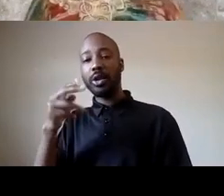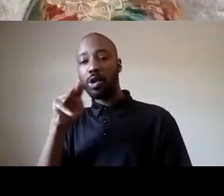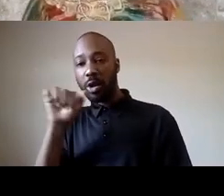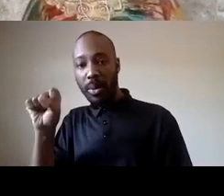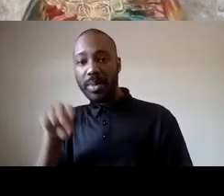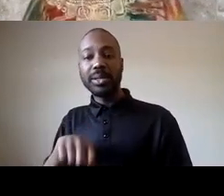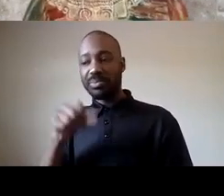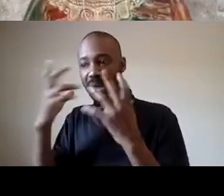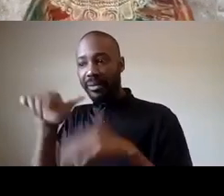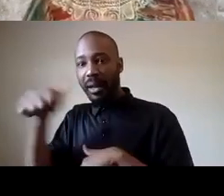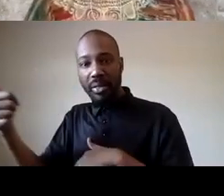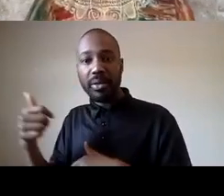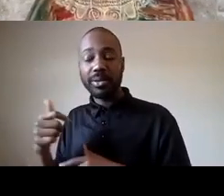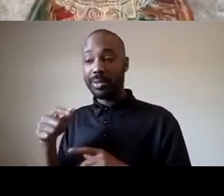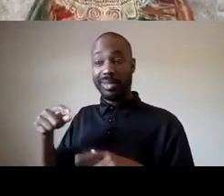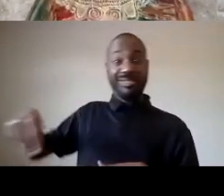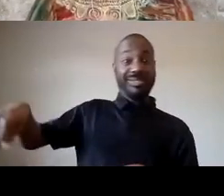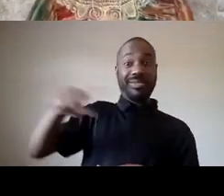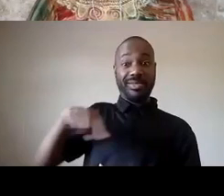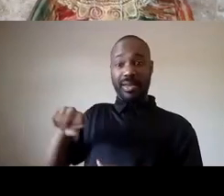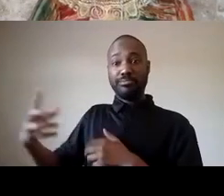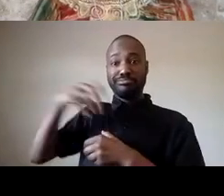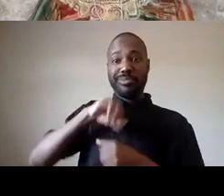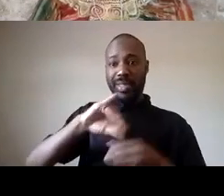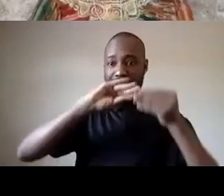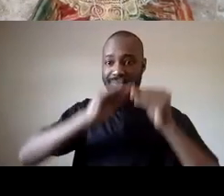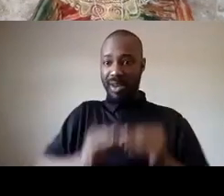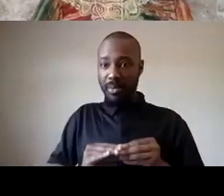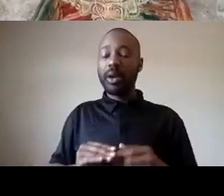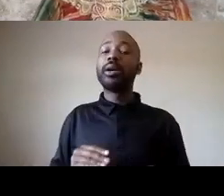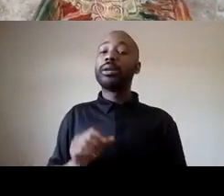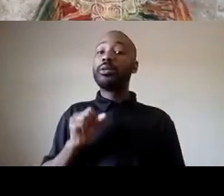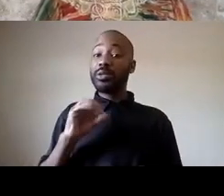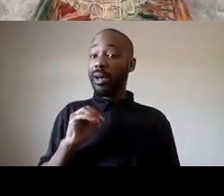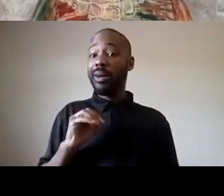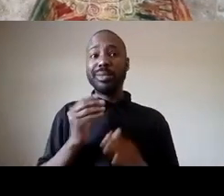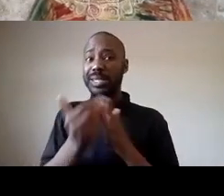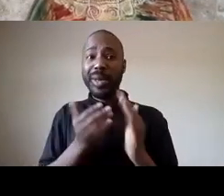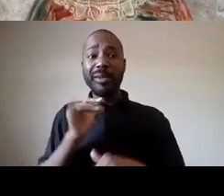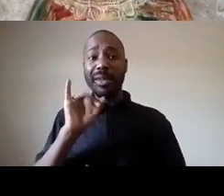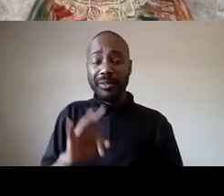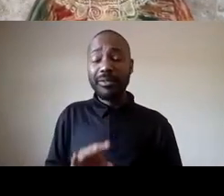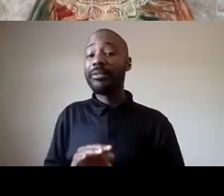they are also included in that number so status of incarceration um is also